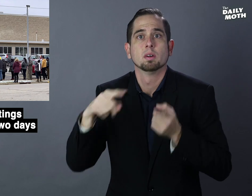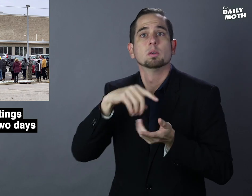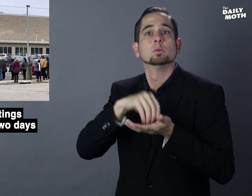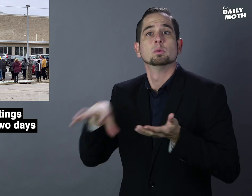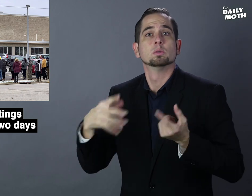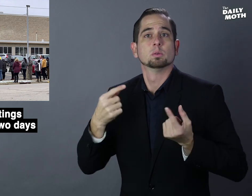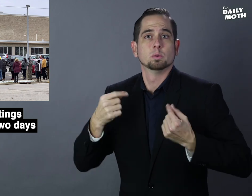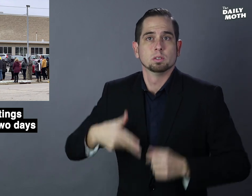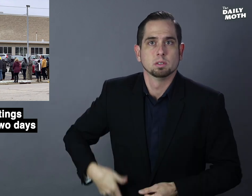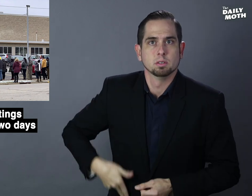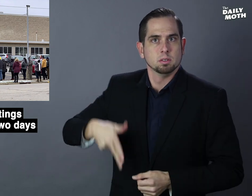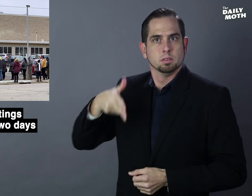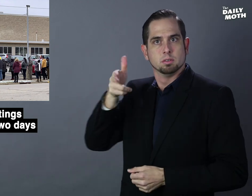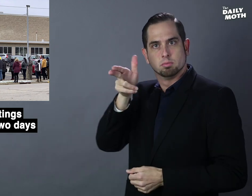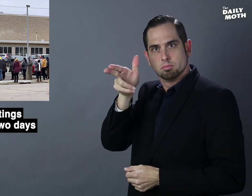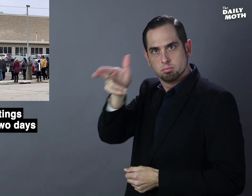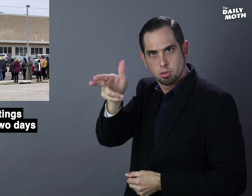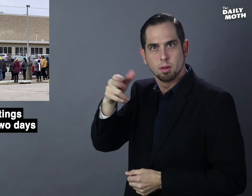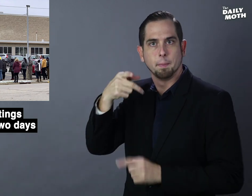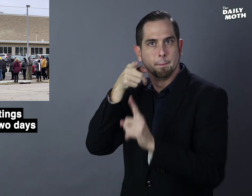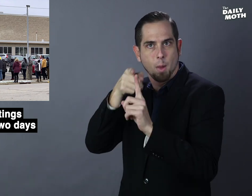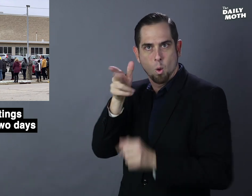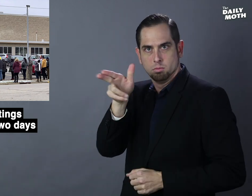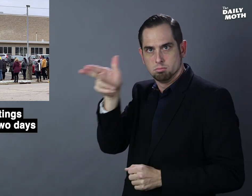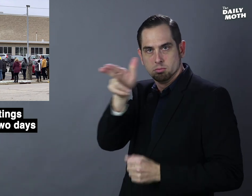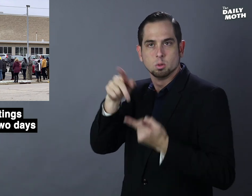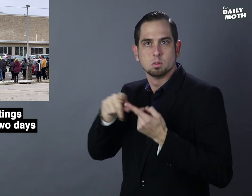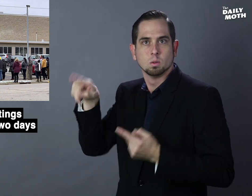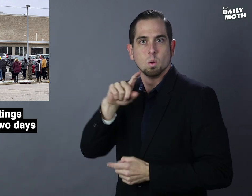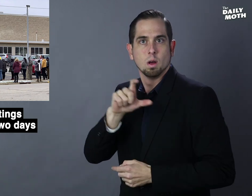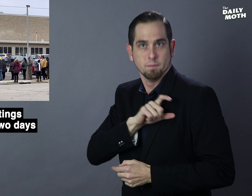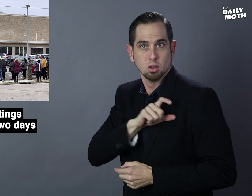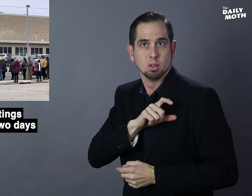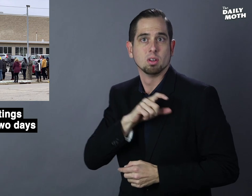but the student pointed his gun at the officers.